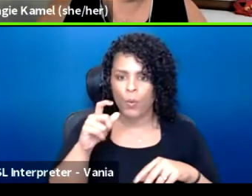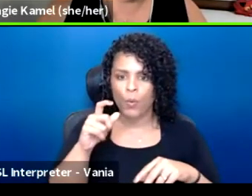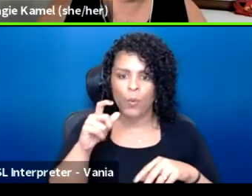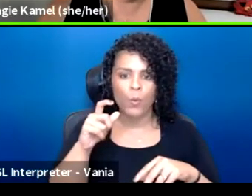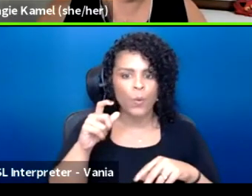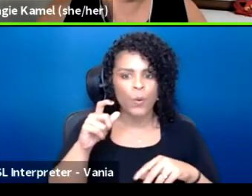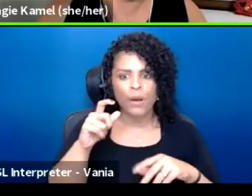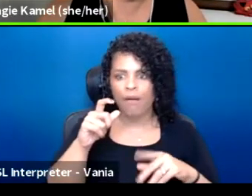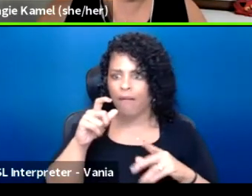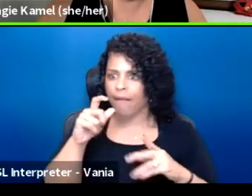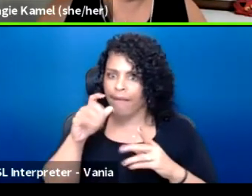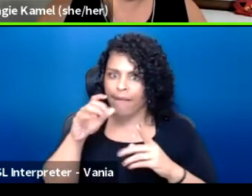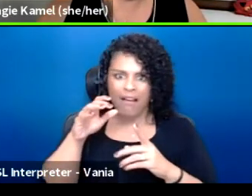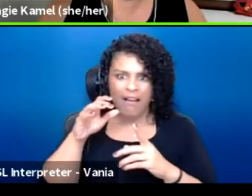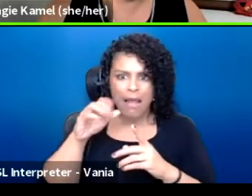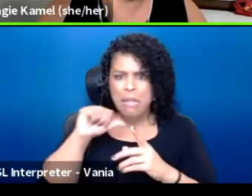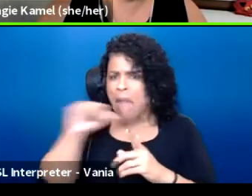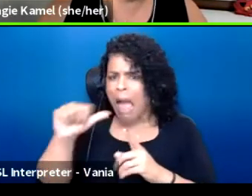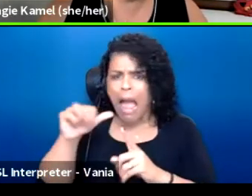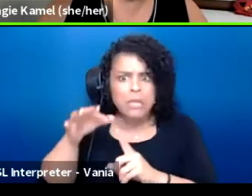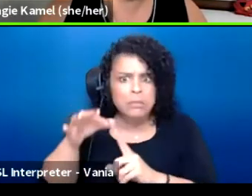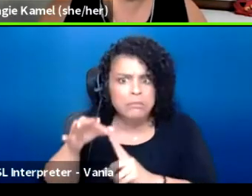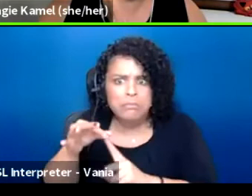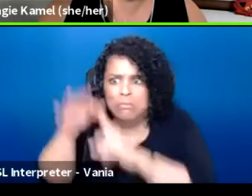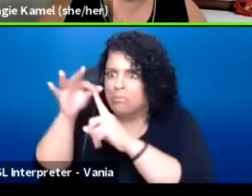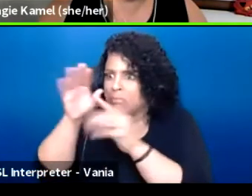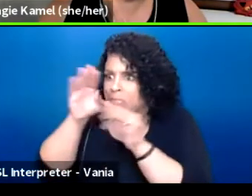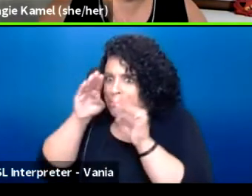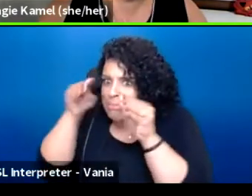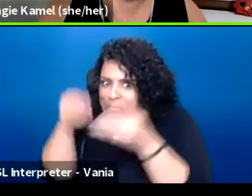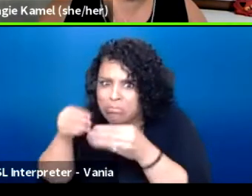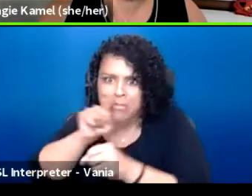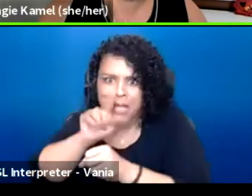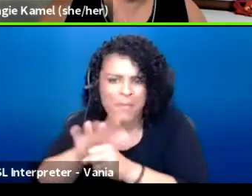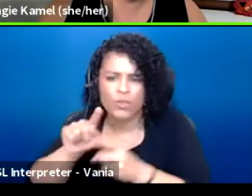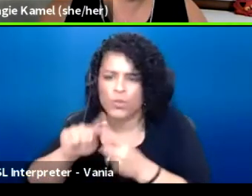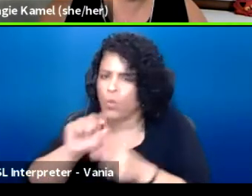committed to this work, but are involved in various aspects